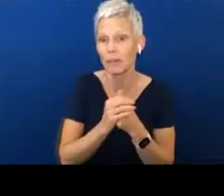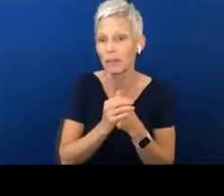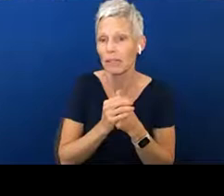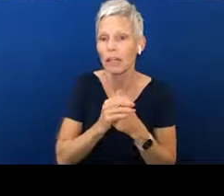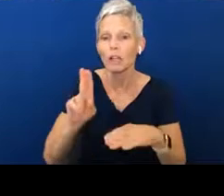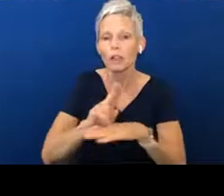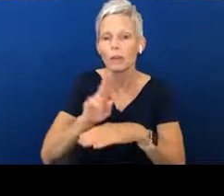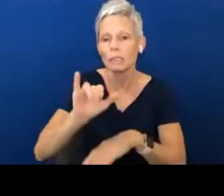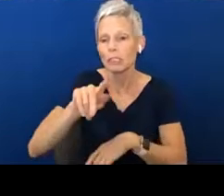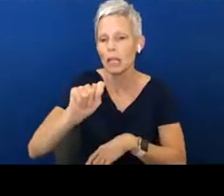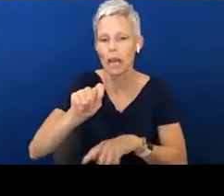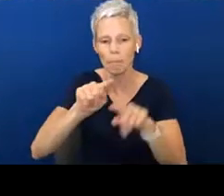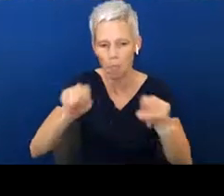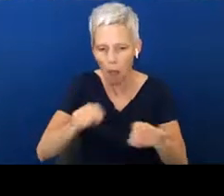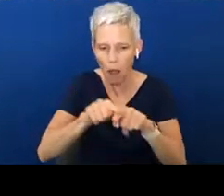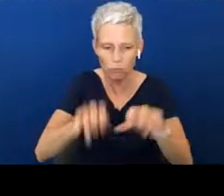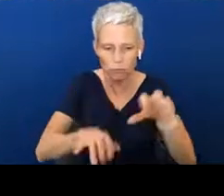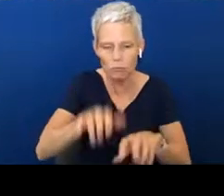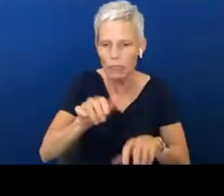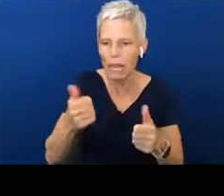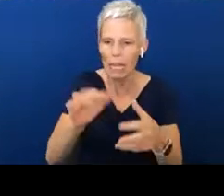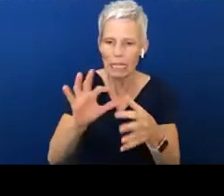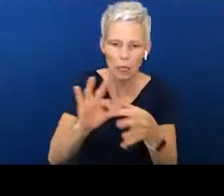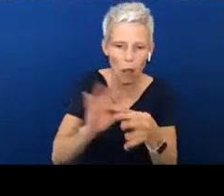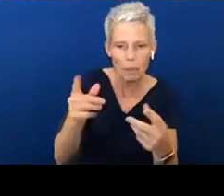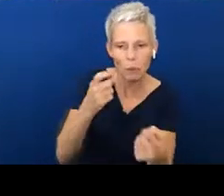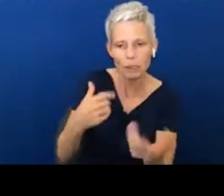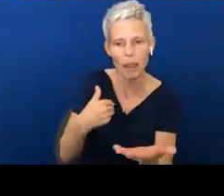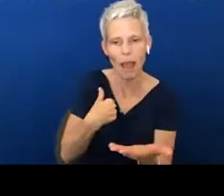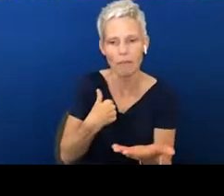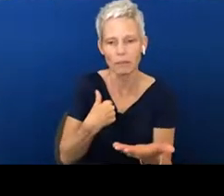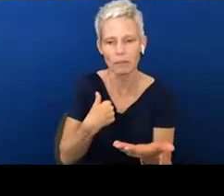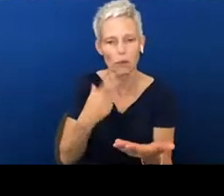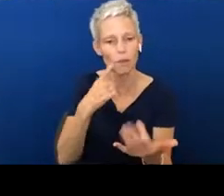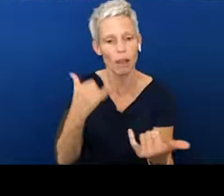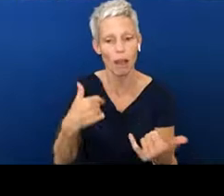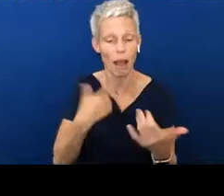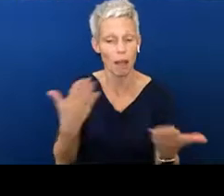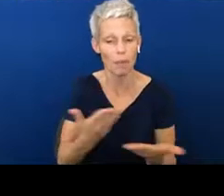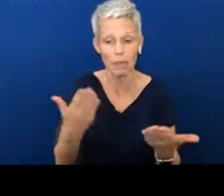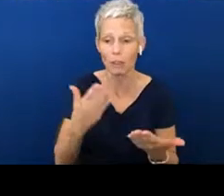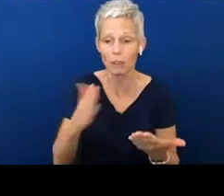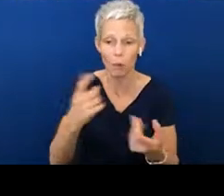comments or questions. In the meantime I will be right here.